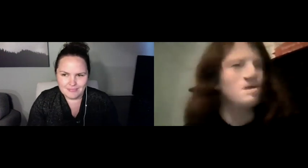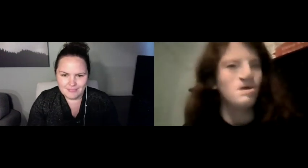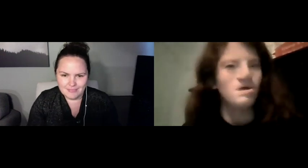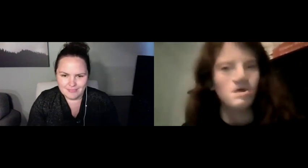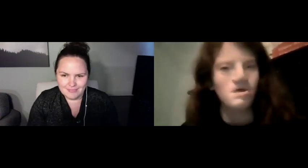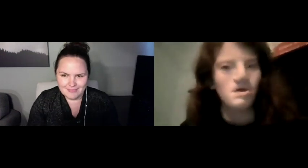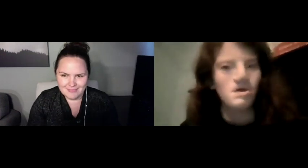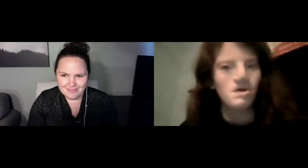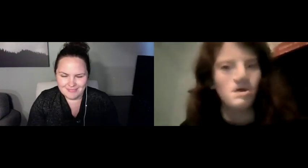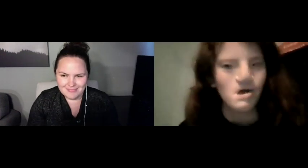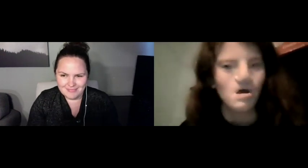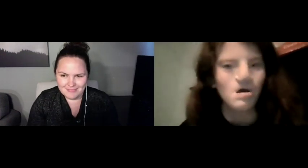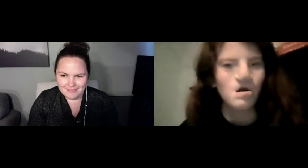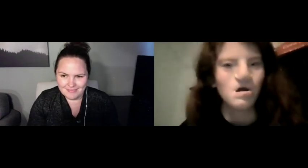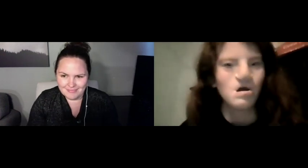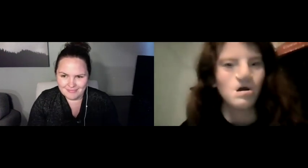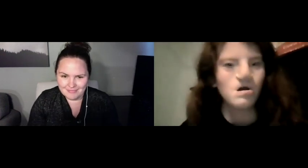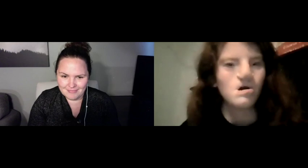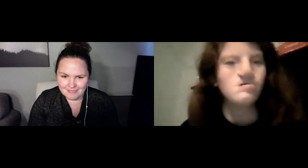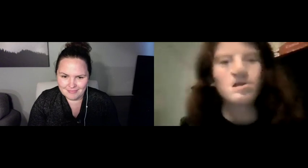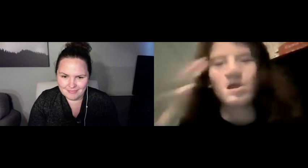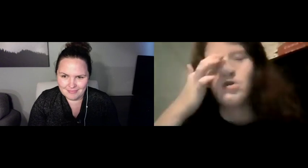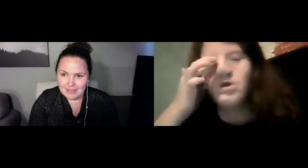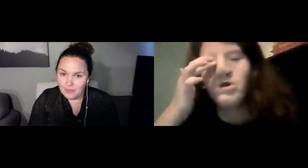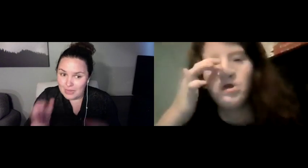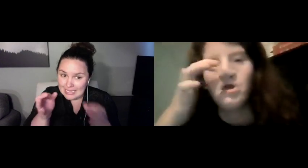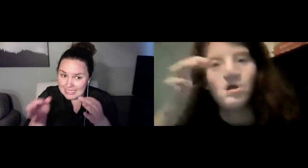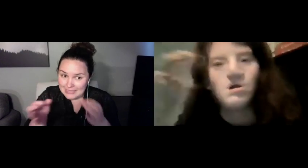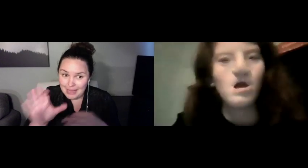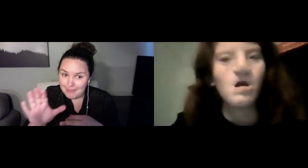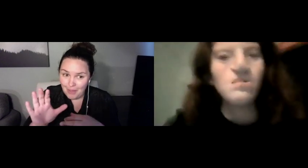Hannah s mom: There we go. Can everybody hear us?